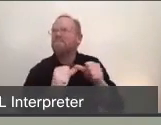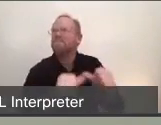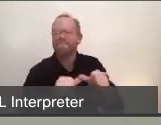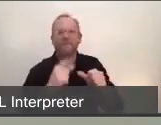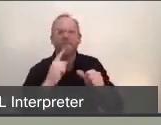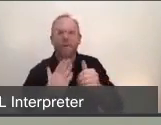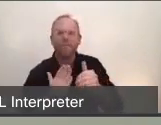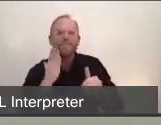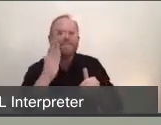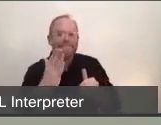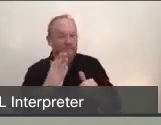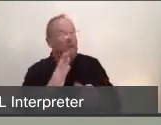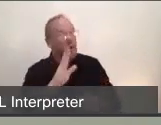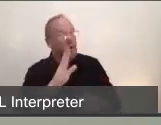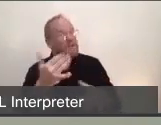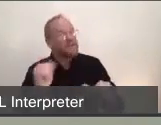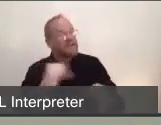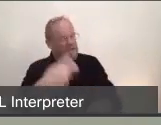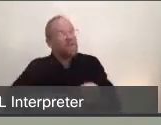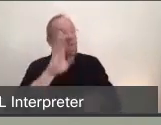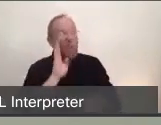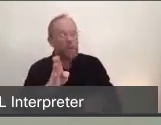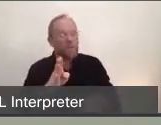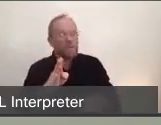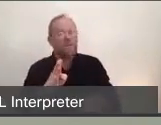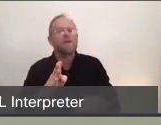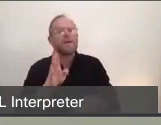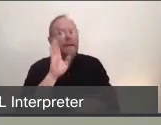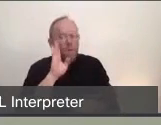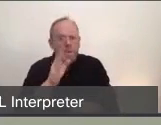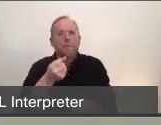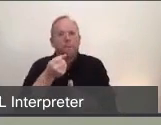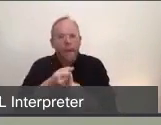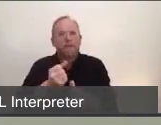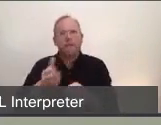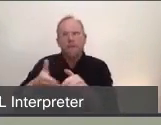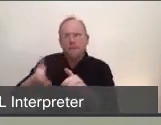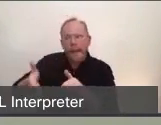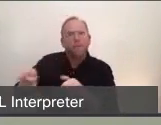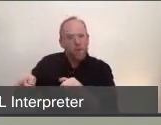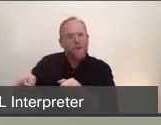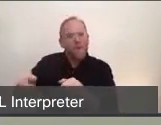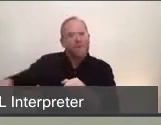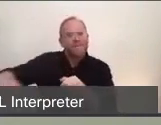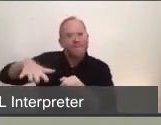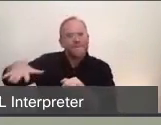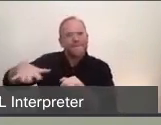Also just to remind us that this will inequitably impact our neighbors, our most vulnerable communities, communities of color,